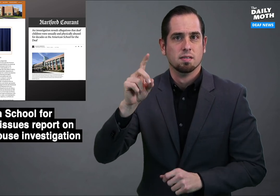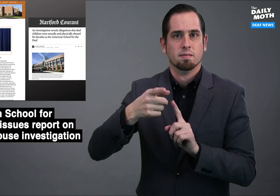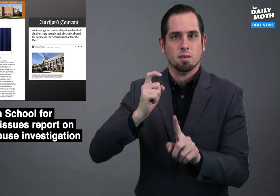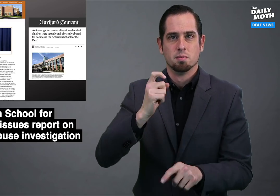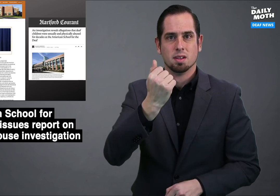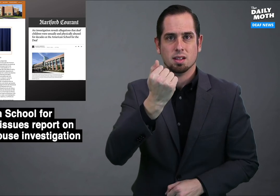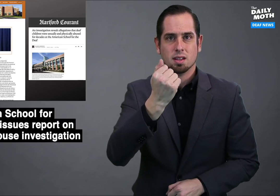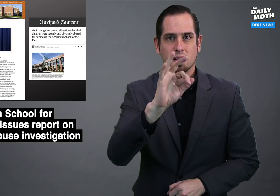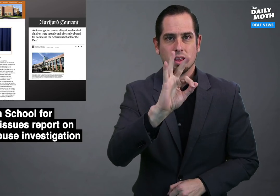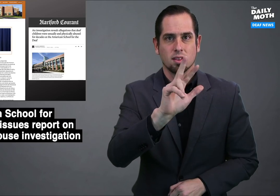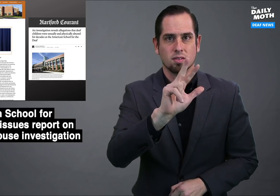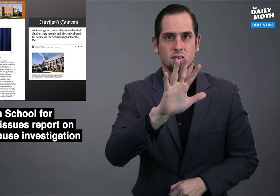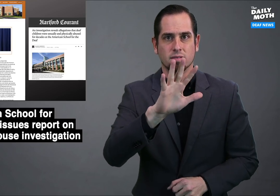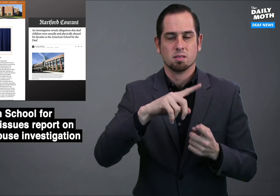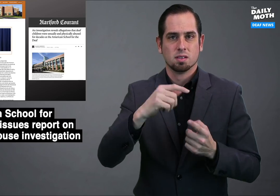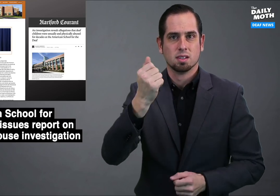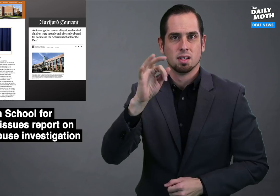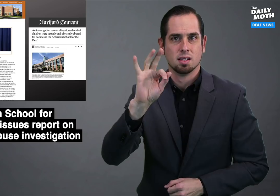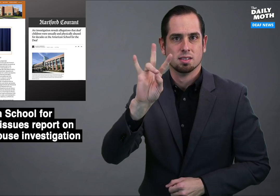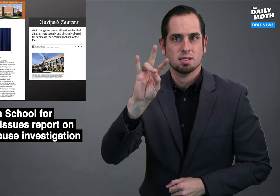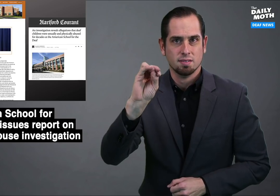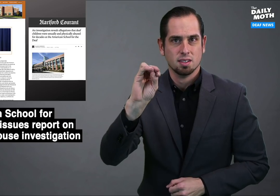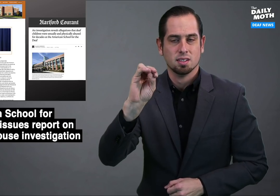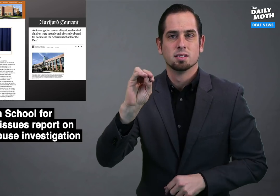from 1935 to 1970.